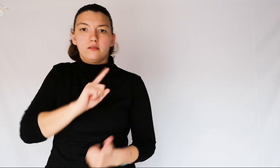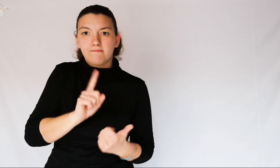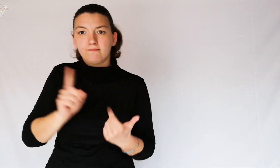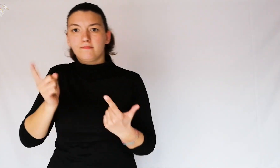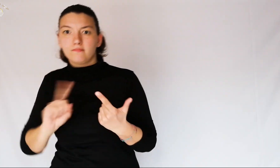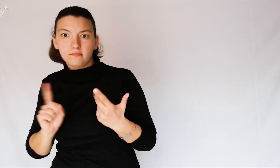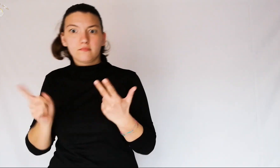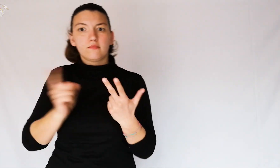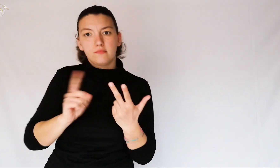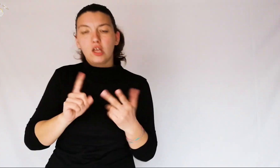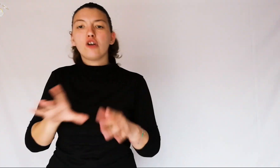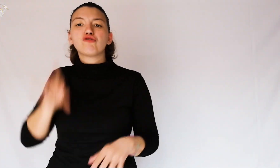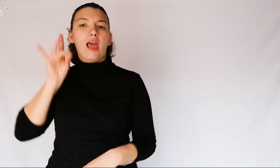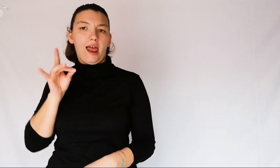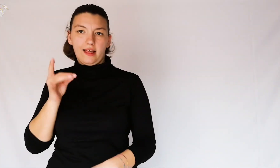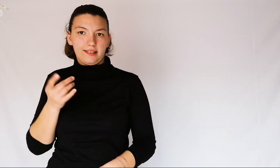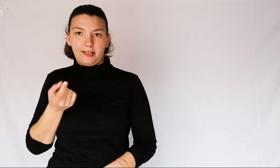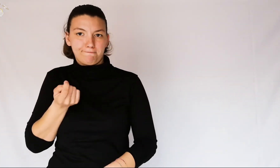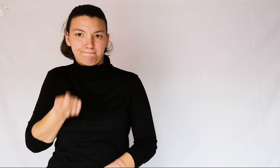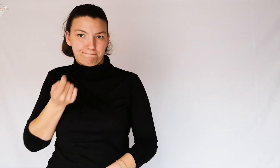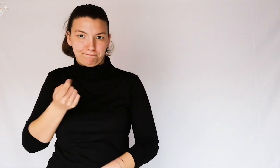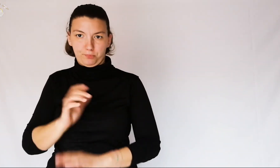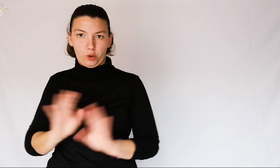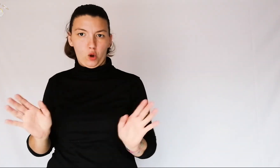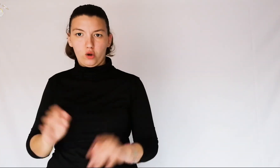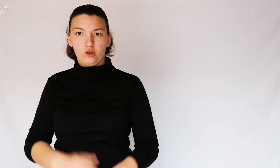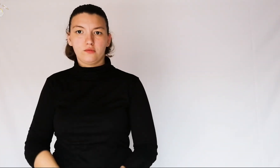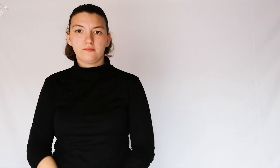they place bans on her and has little choice.